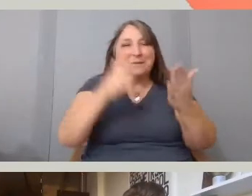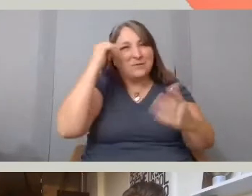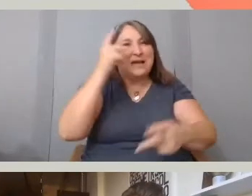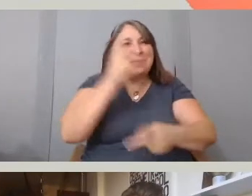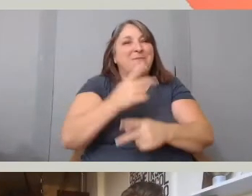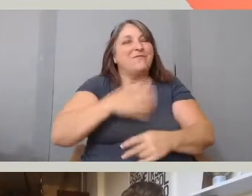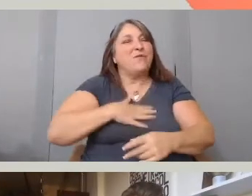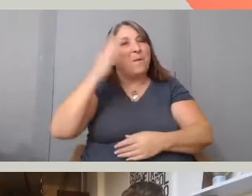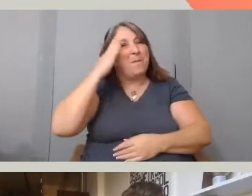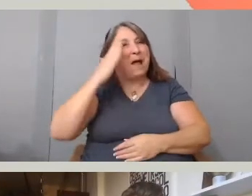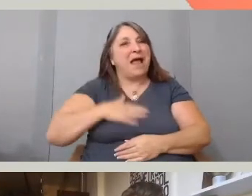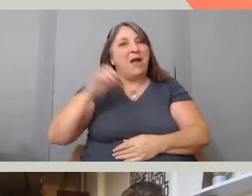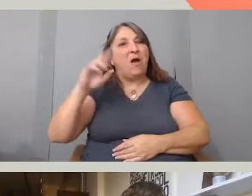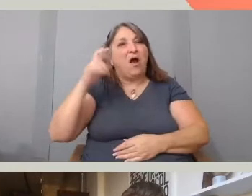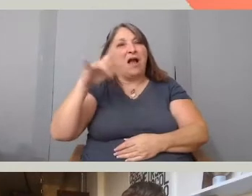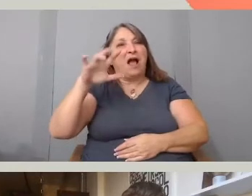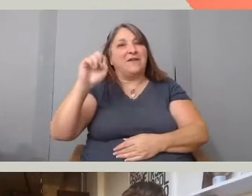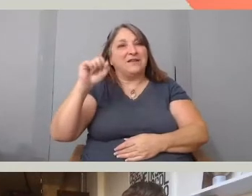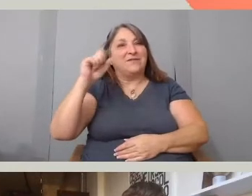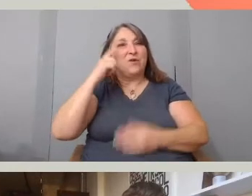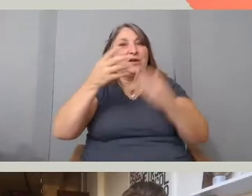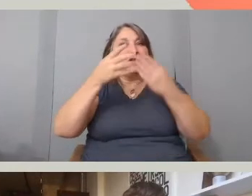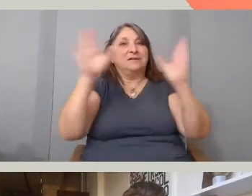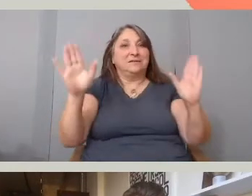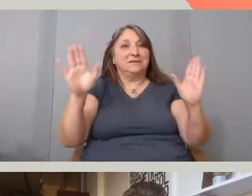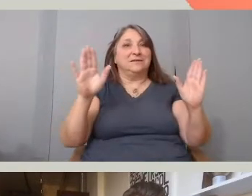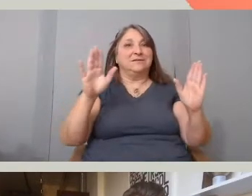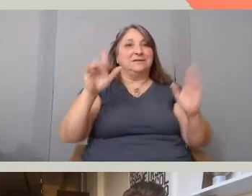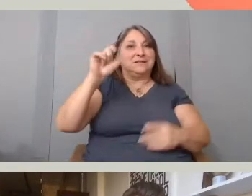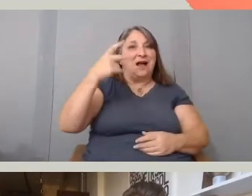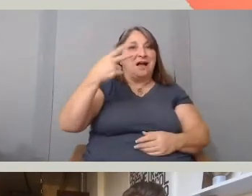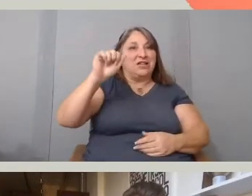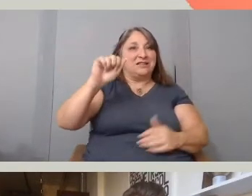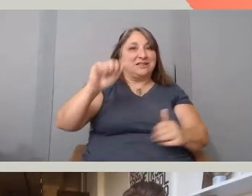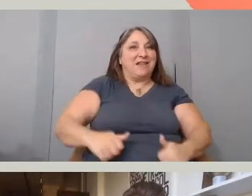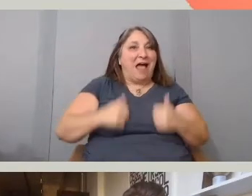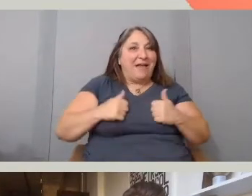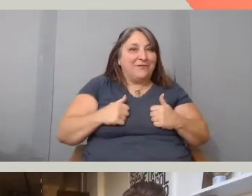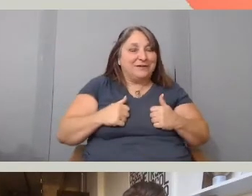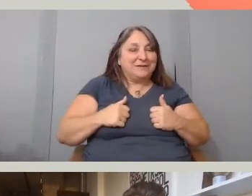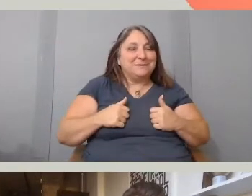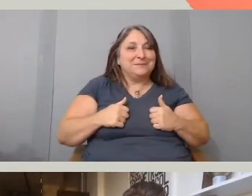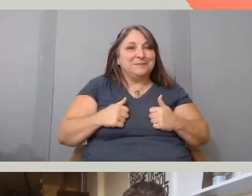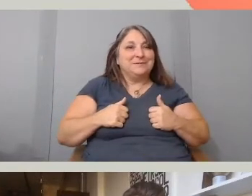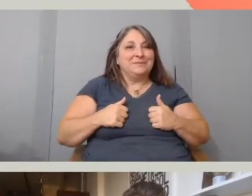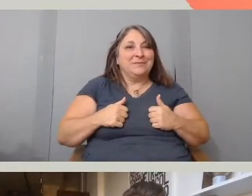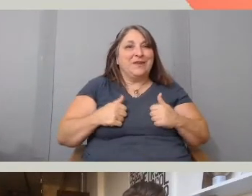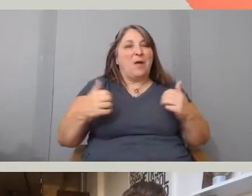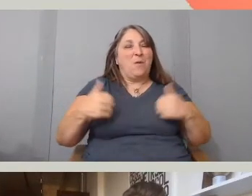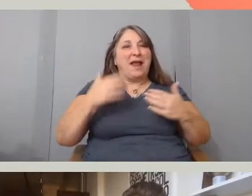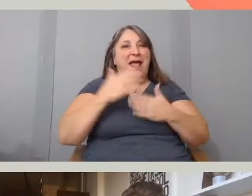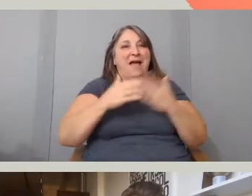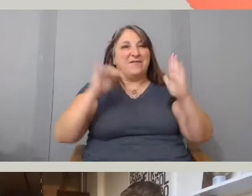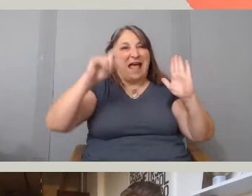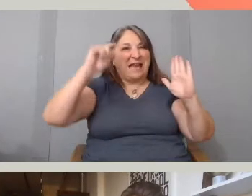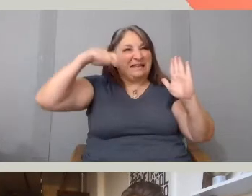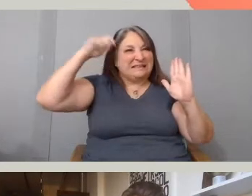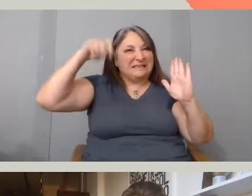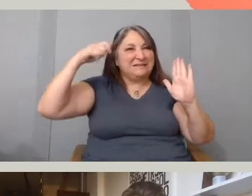and for the greater archive of Latasha Harlins. But I initially was never going to show their faces